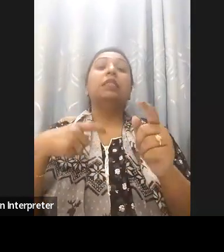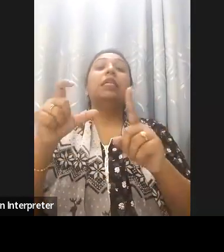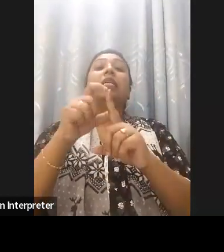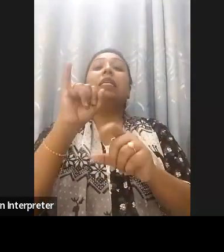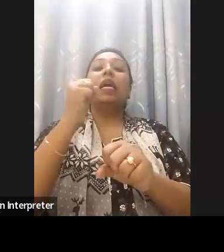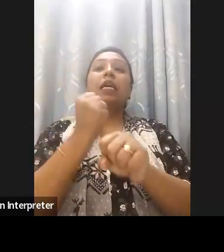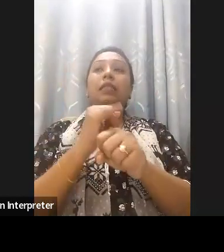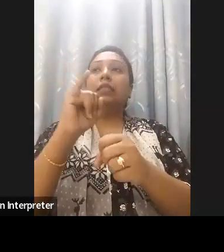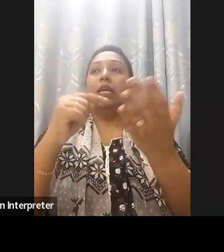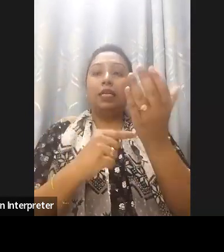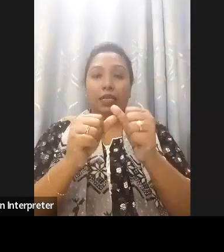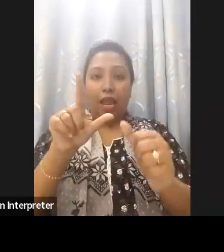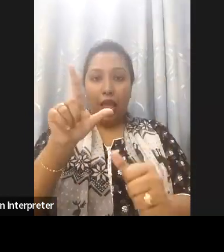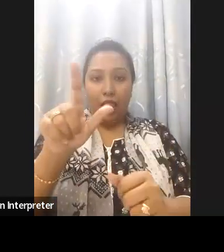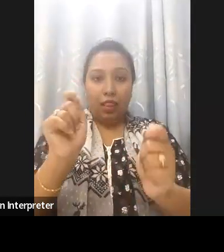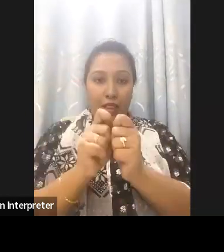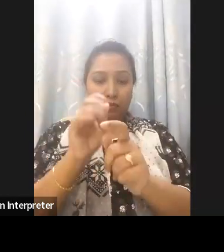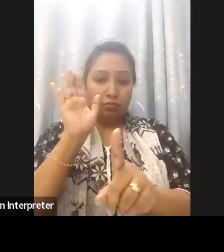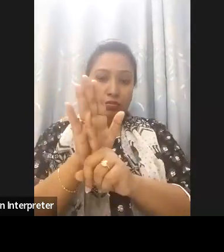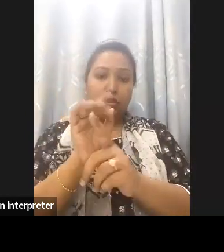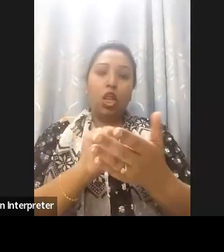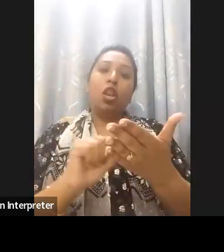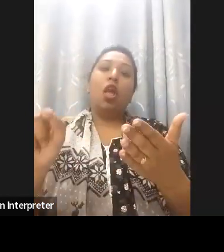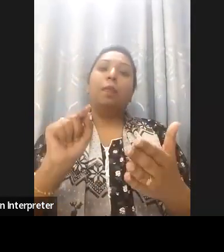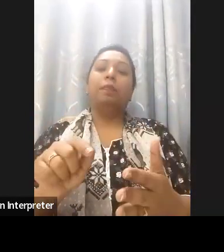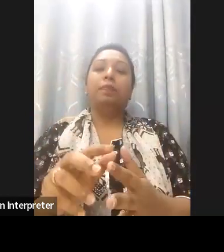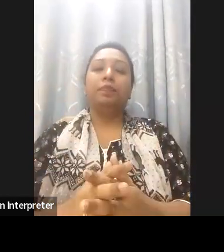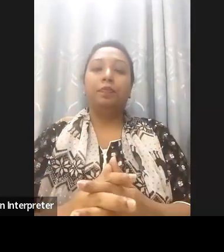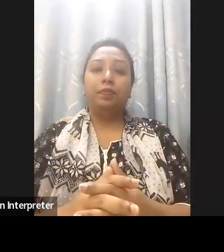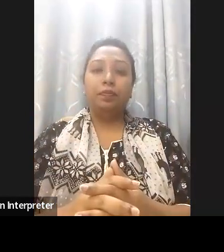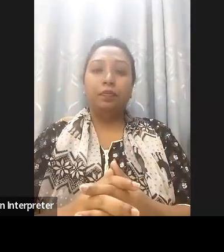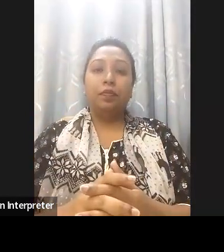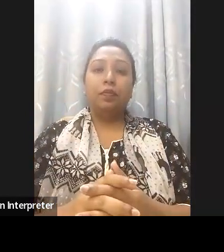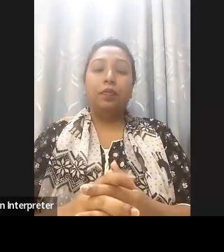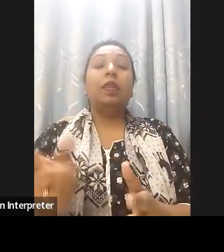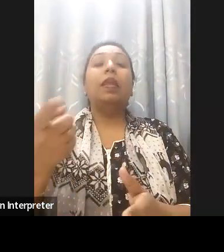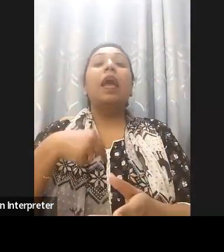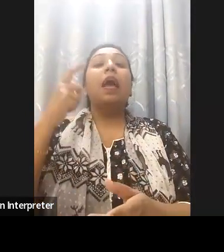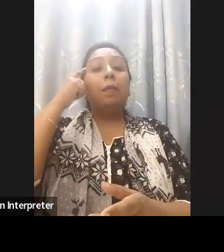everywhere so it's important that we understand what is accessible technology and how we can